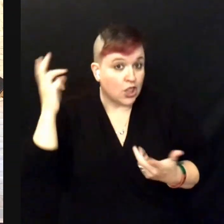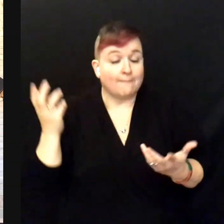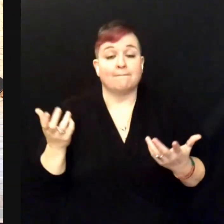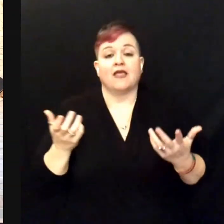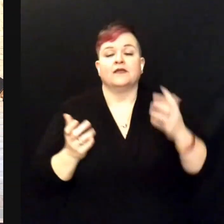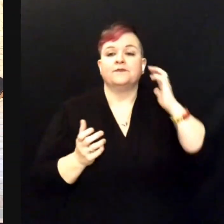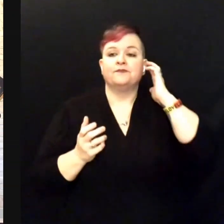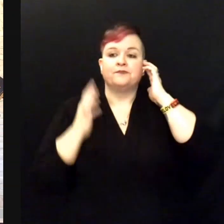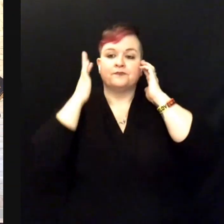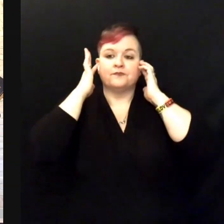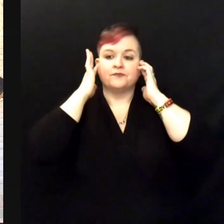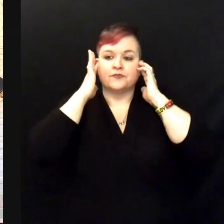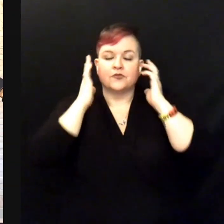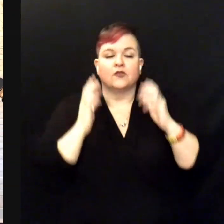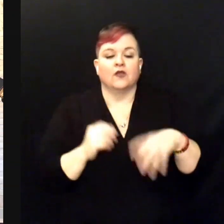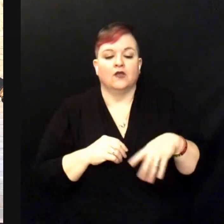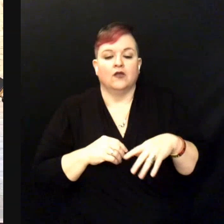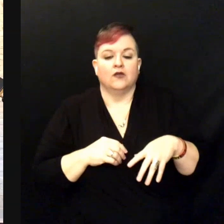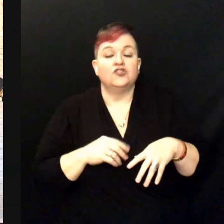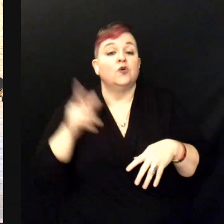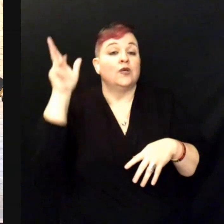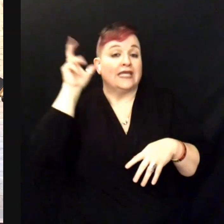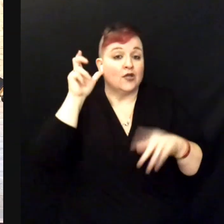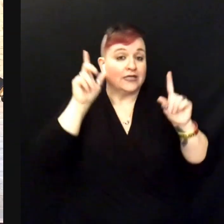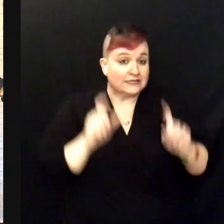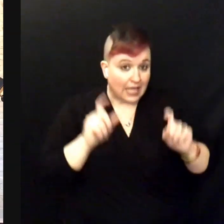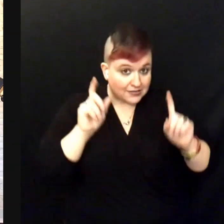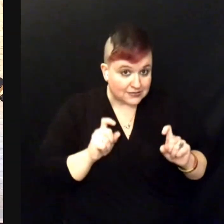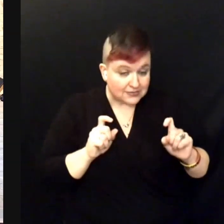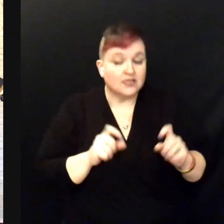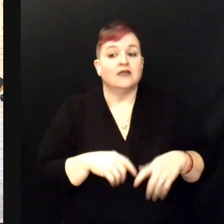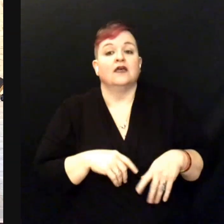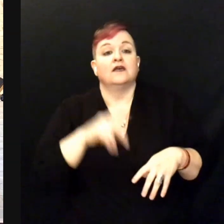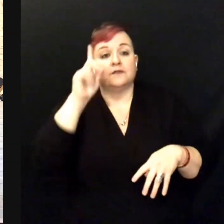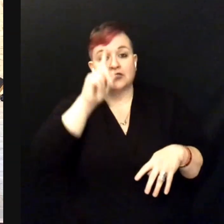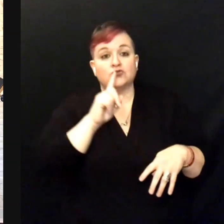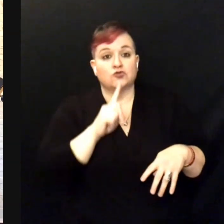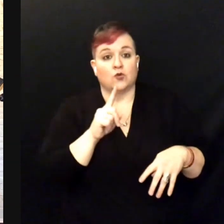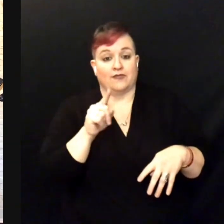getting your hearing tested and making sure that